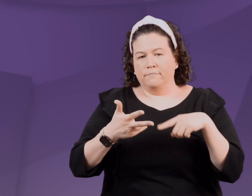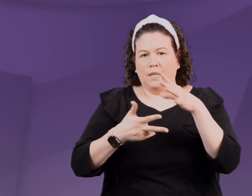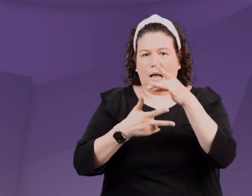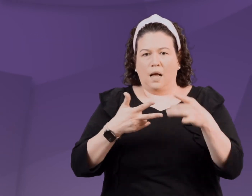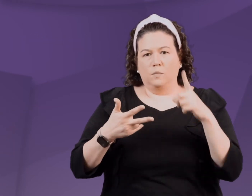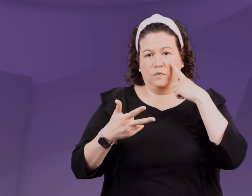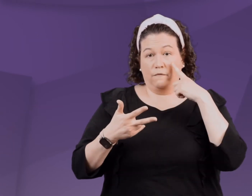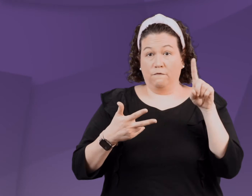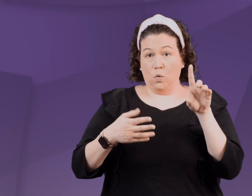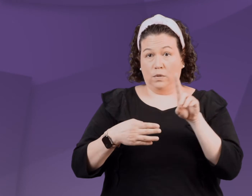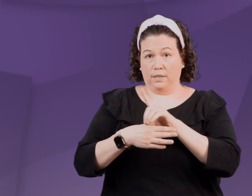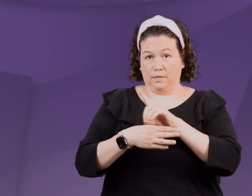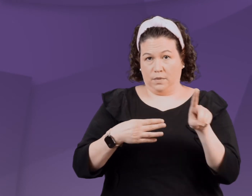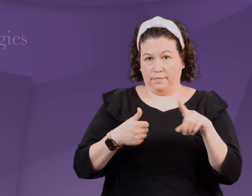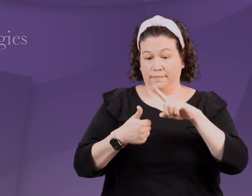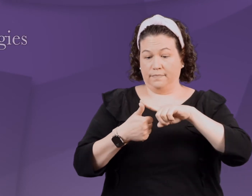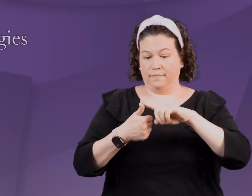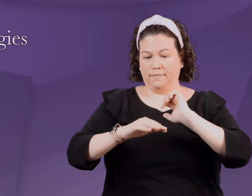There are three options we will discuss today.